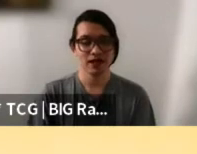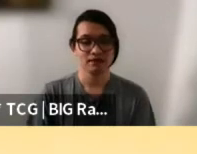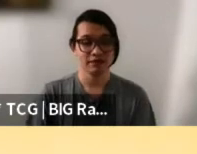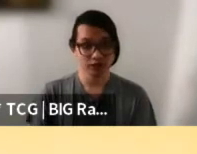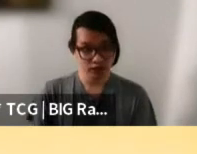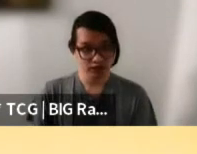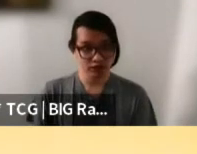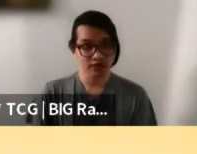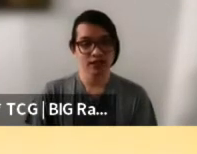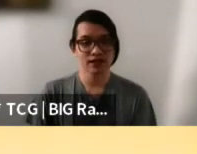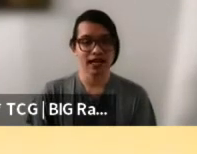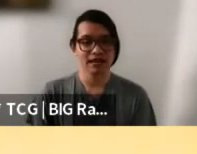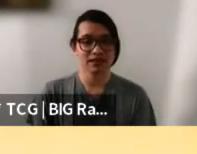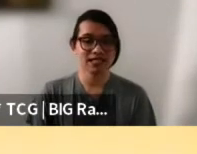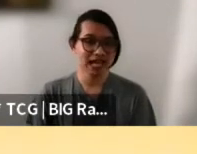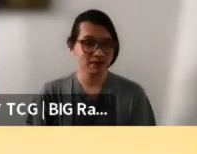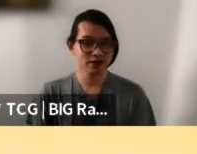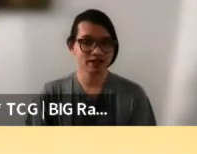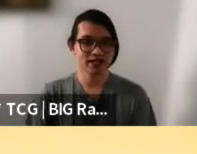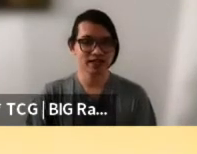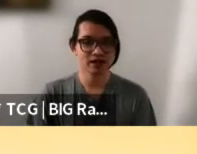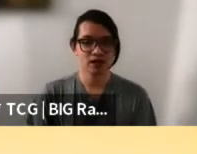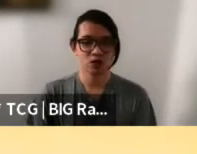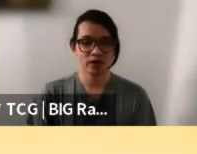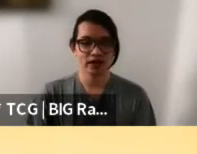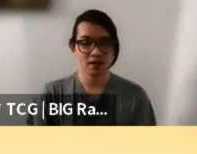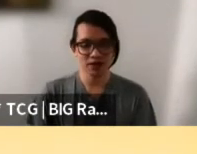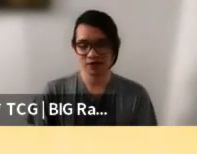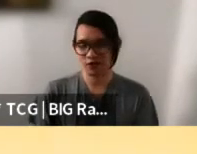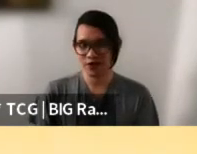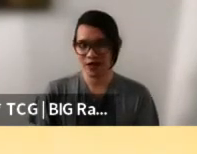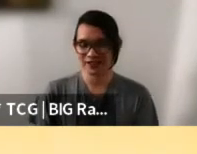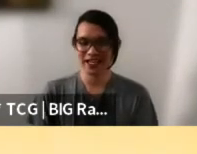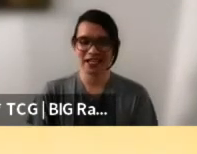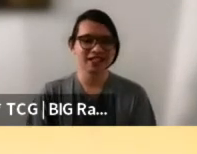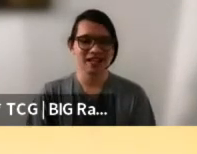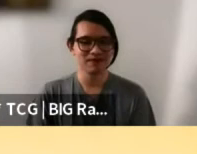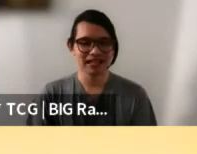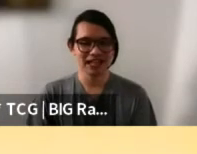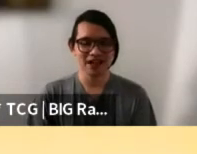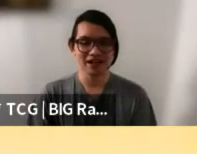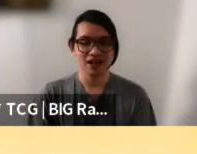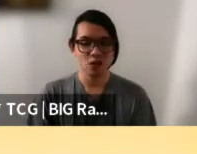My visual description, I am a Thai person with beautiful brown skin and black hair,